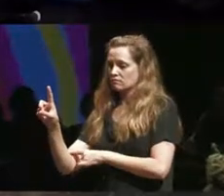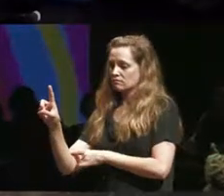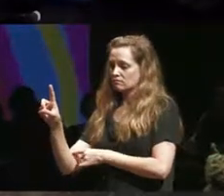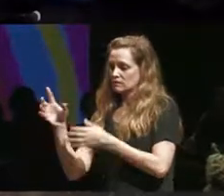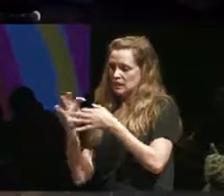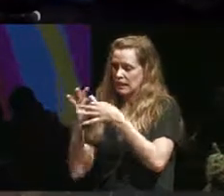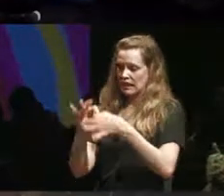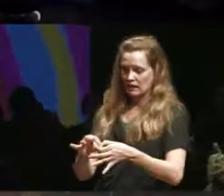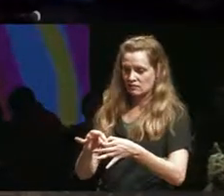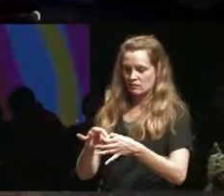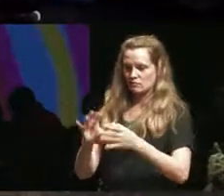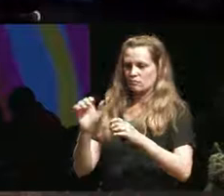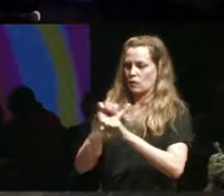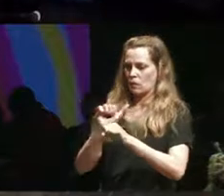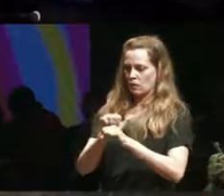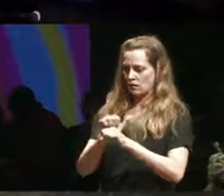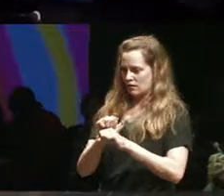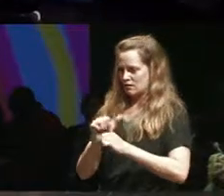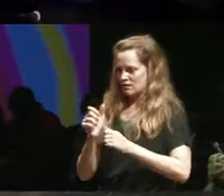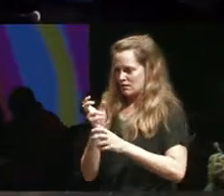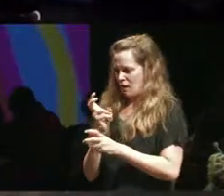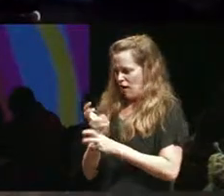experiences and it's so hard to even unpack like remember having a bit of a